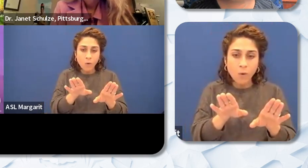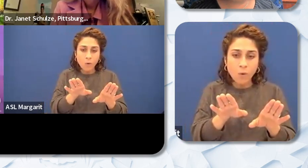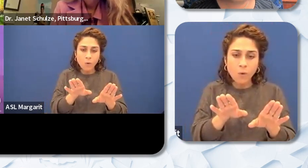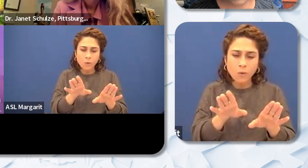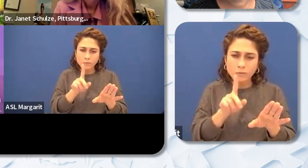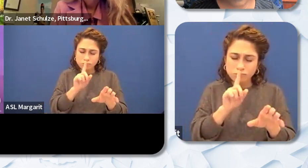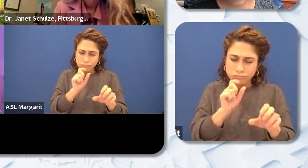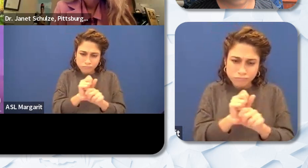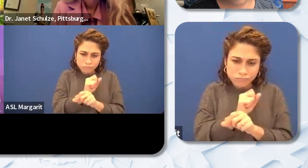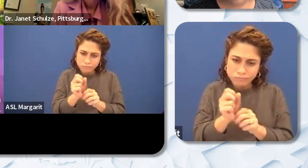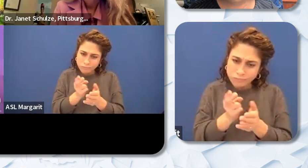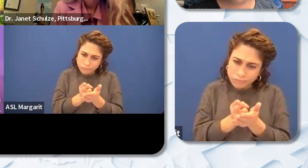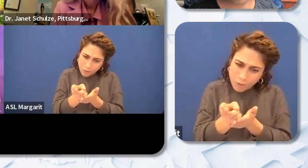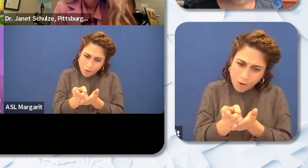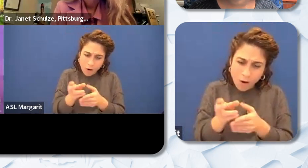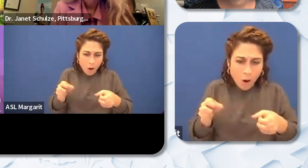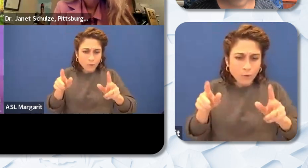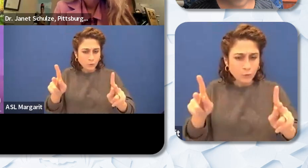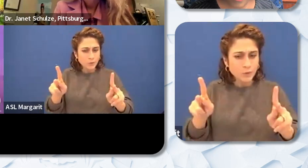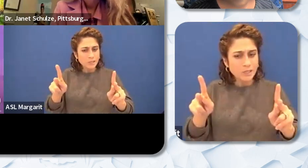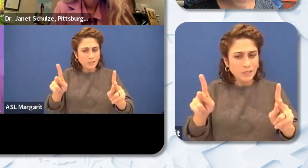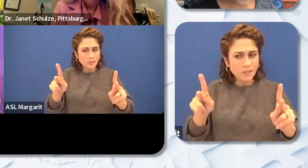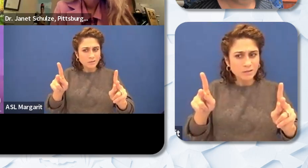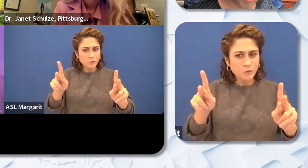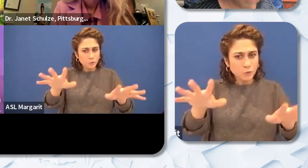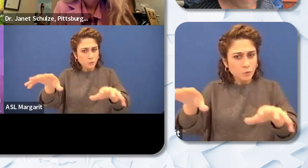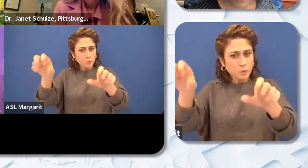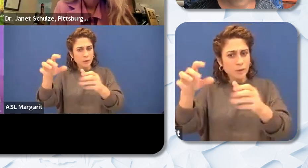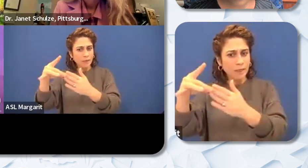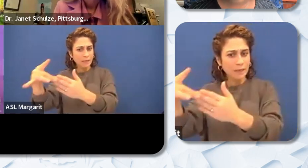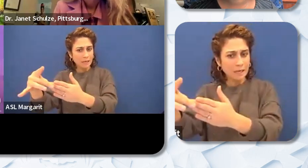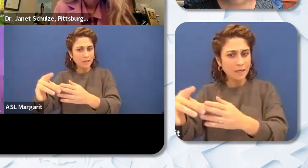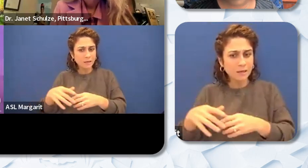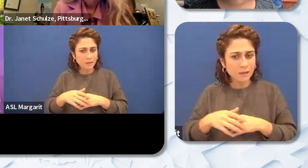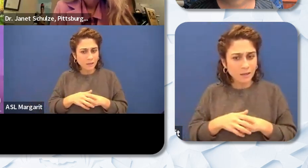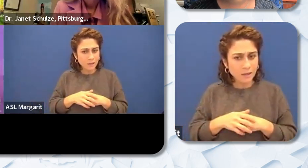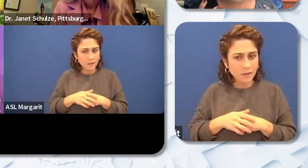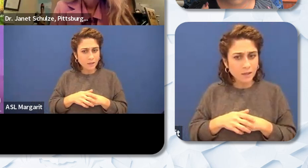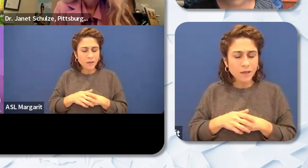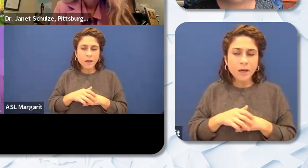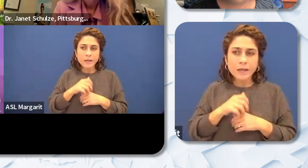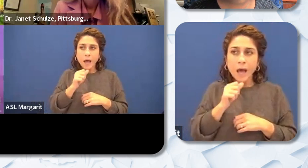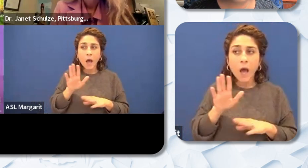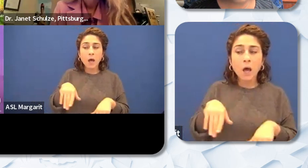to lead. Not just you know let's try maybe he can do it or not. No just give them the opportunity